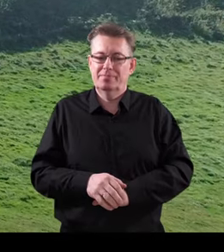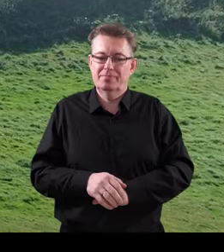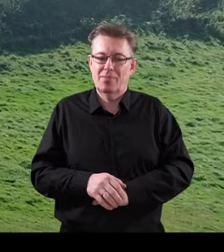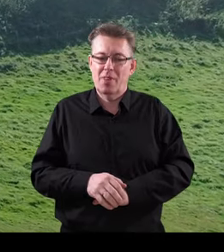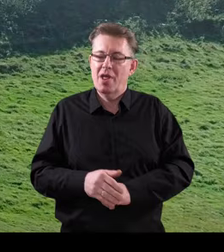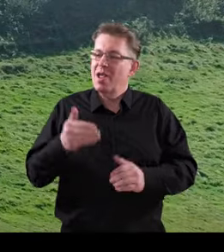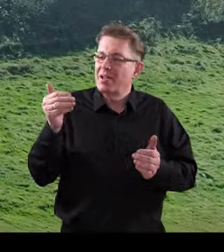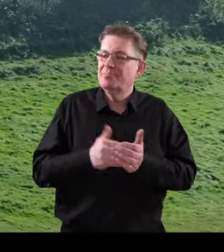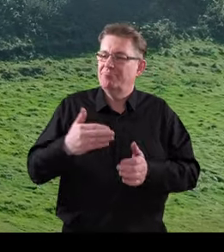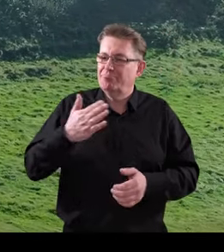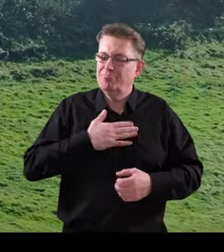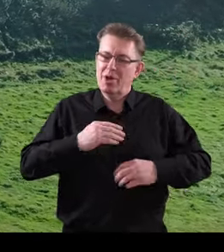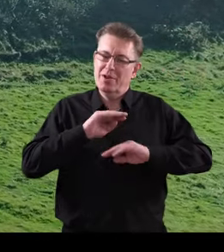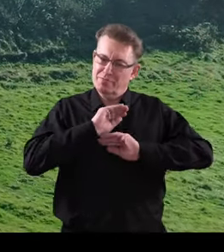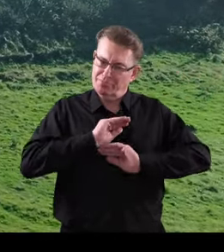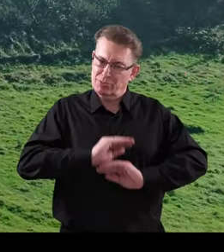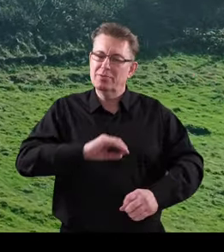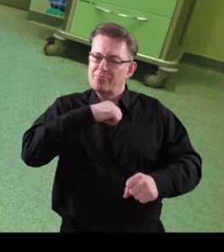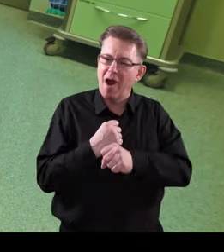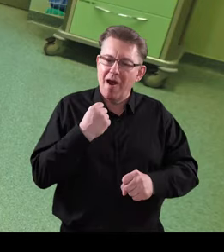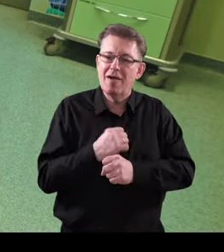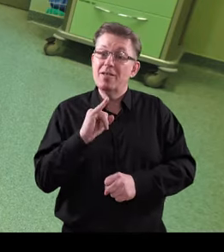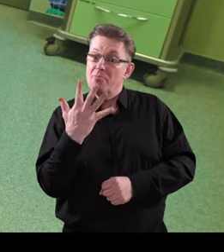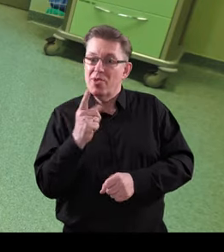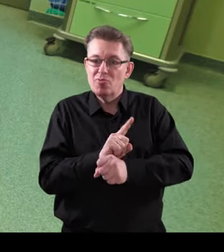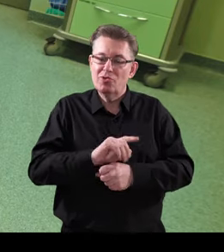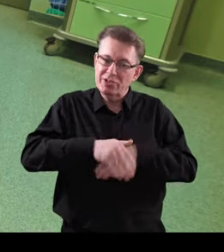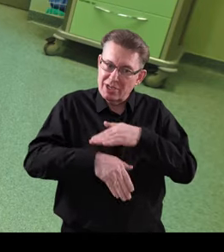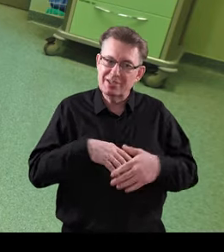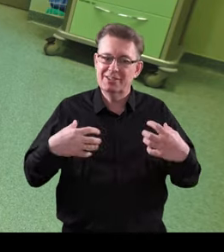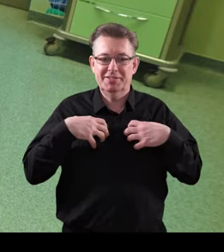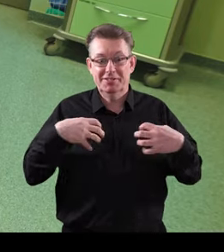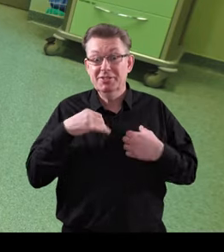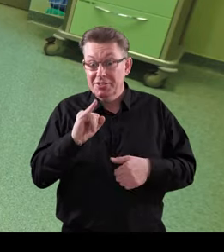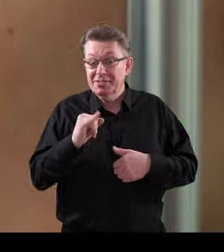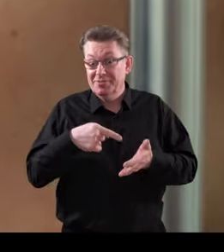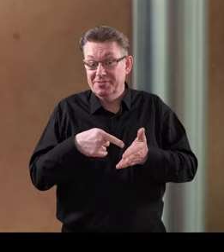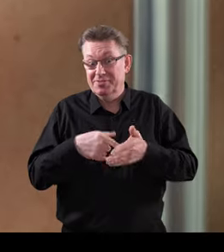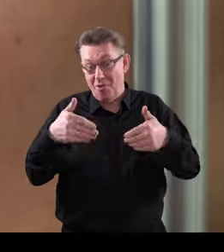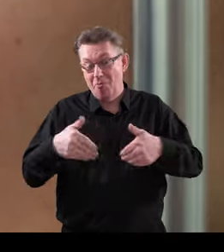You have to be persistent, hardworking and a bit lucky in life and then you can be successful.